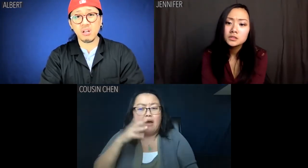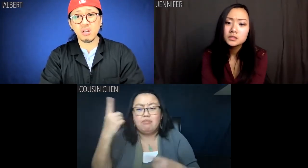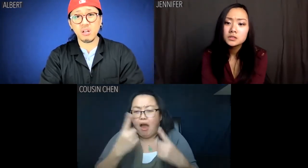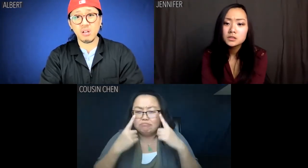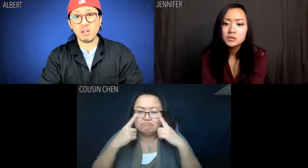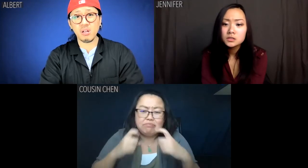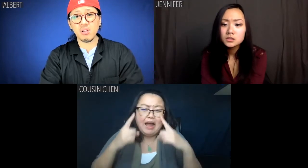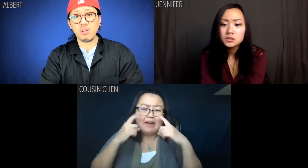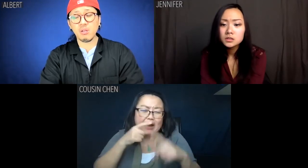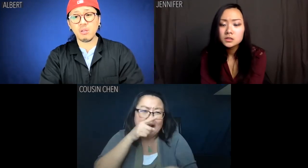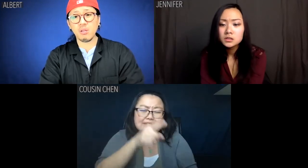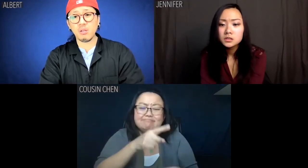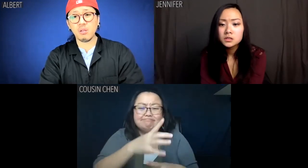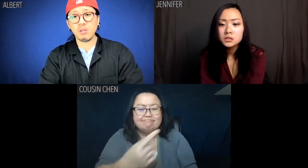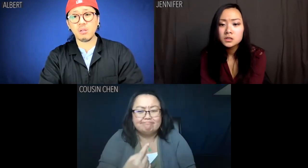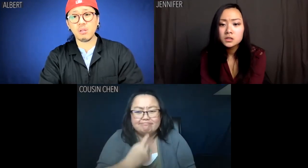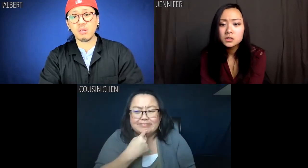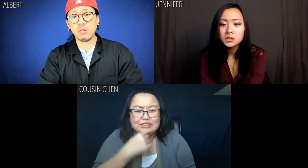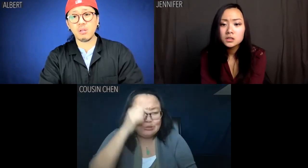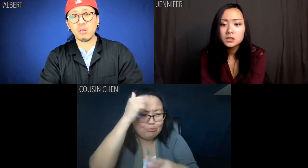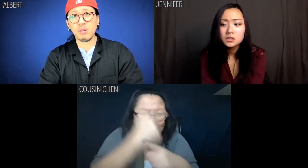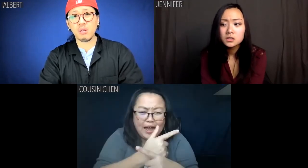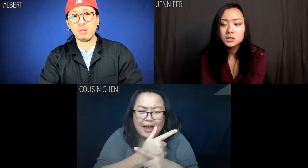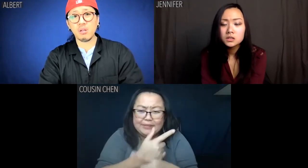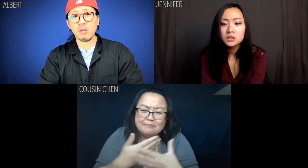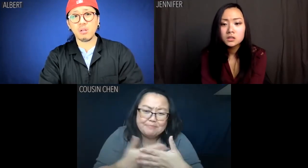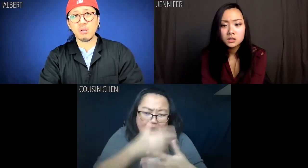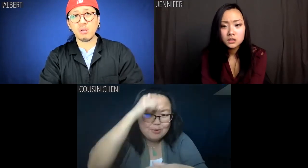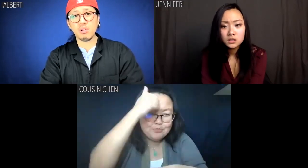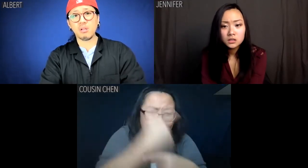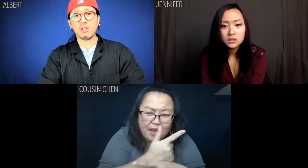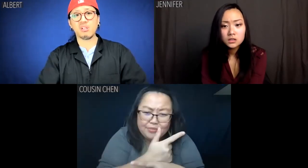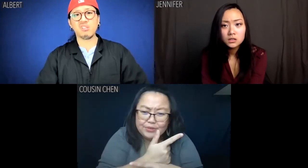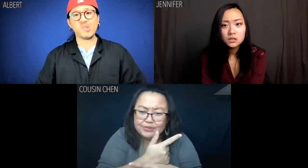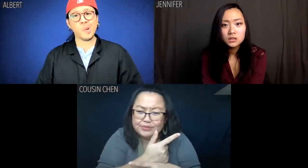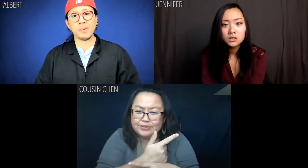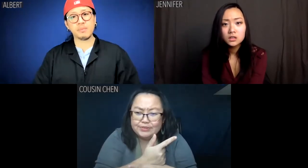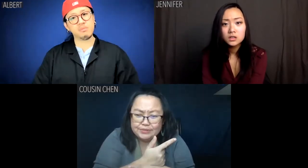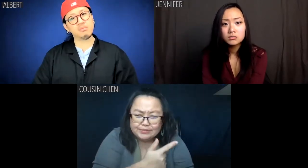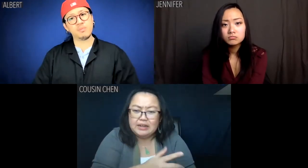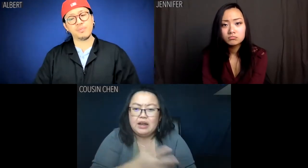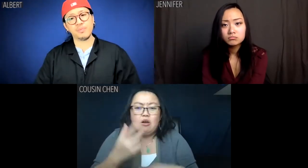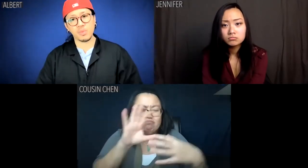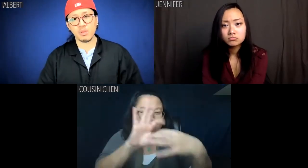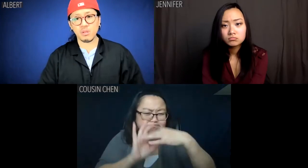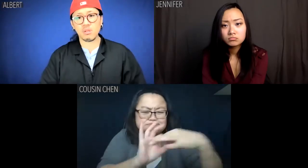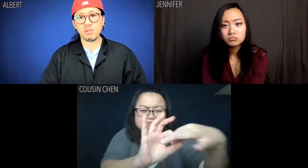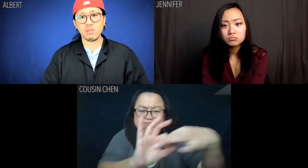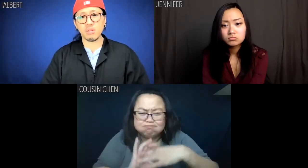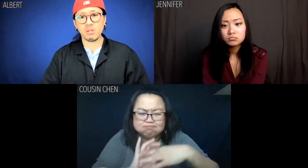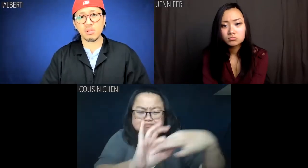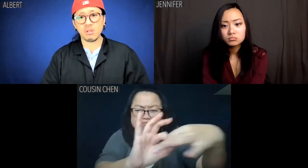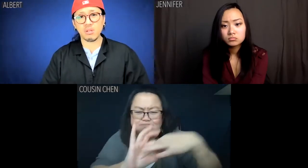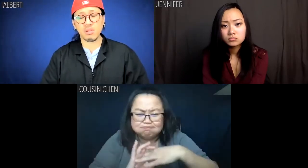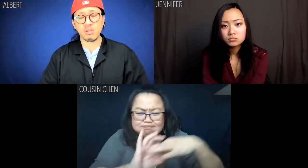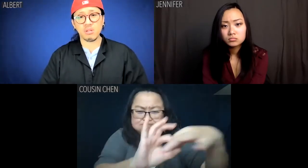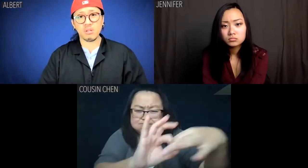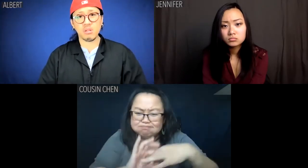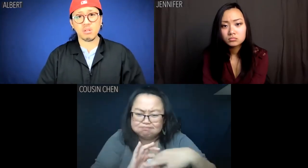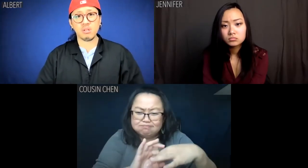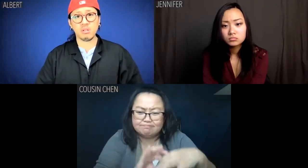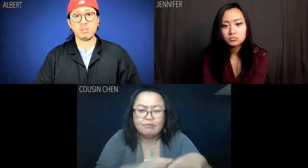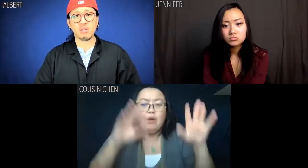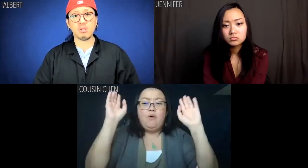And out of the tears from that separation comes the bond that you now share with me.